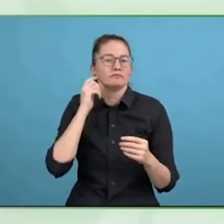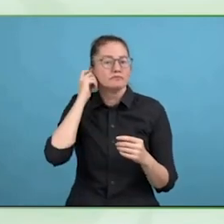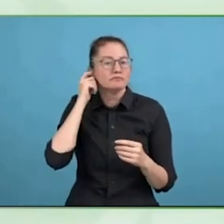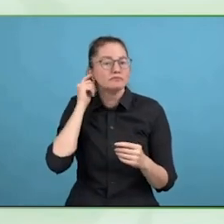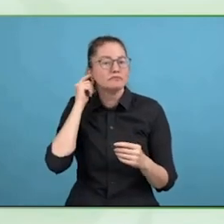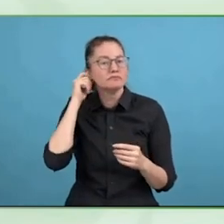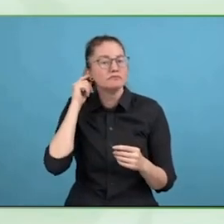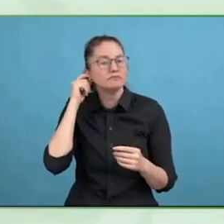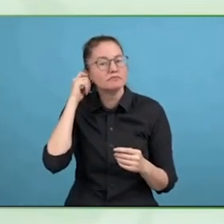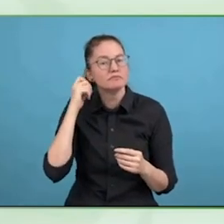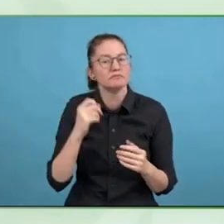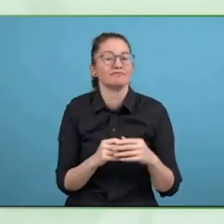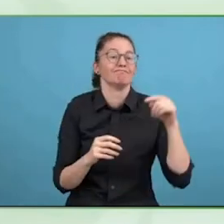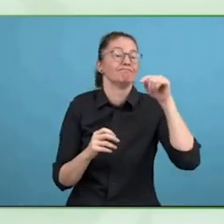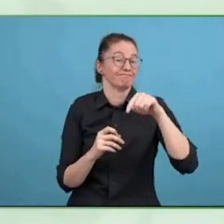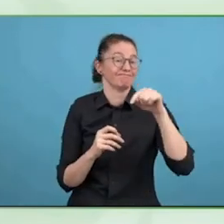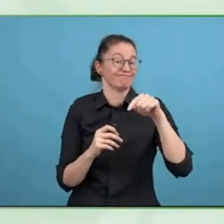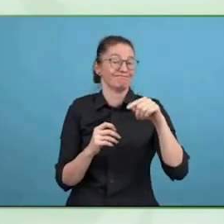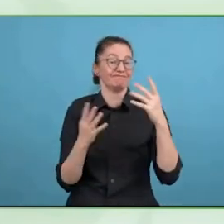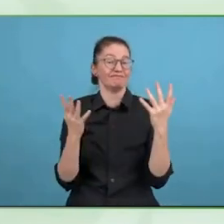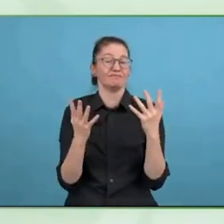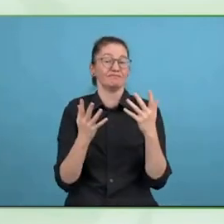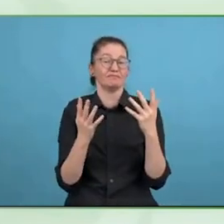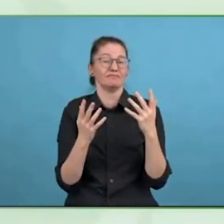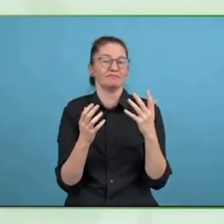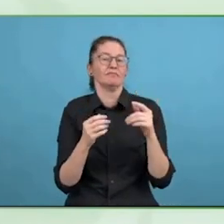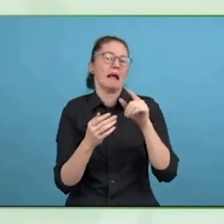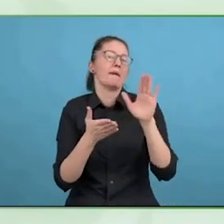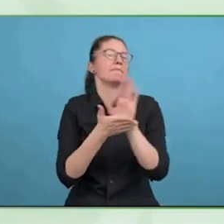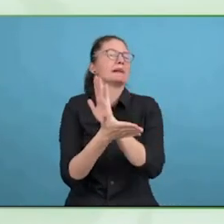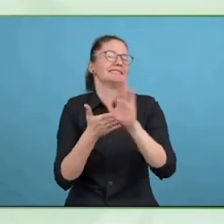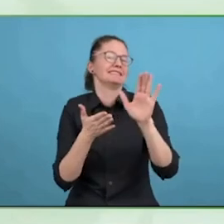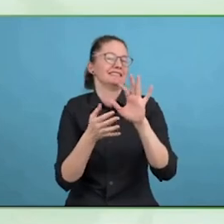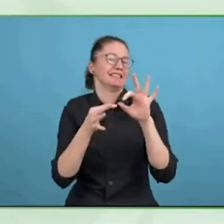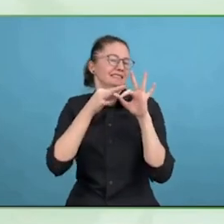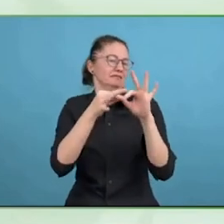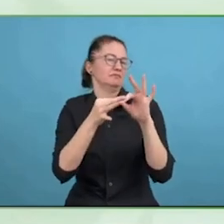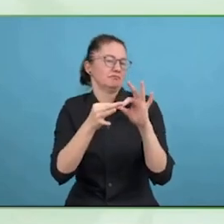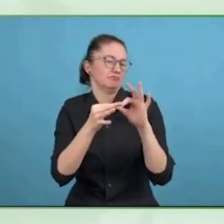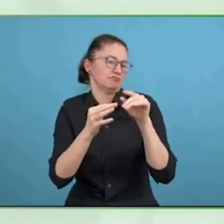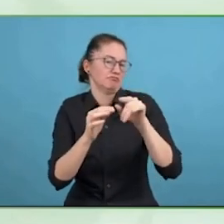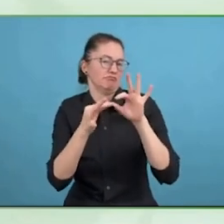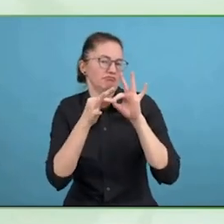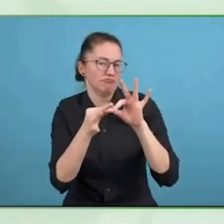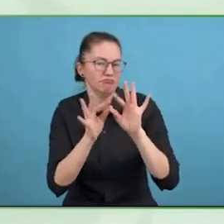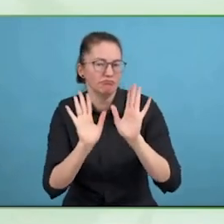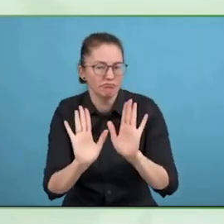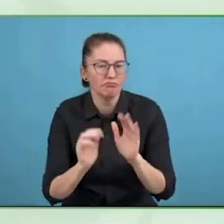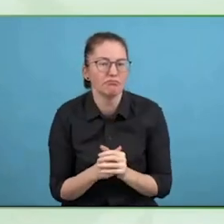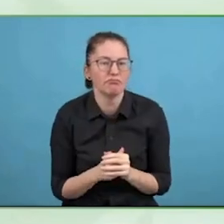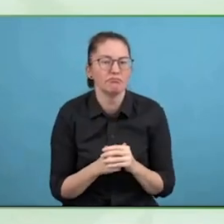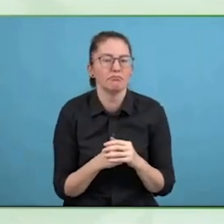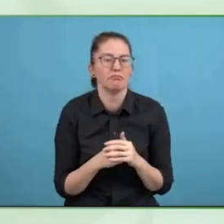the online stuff starts to work better for everyone, because you are starting to focus on what accessibility really means.